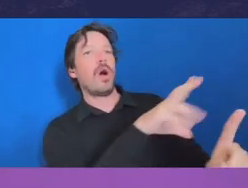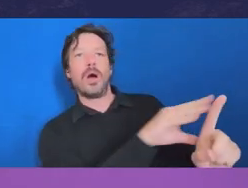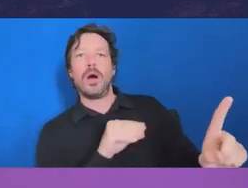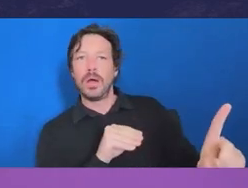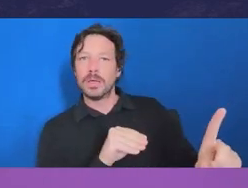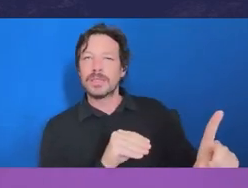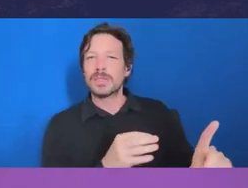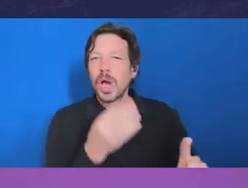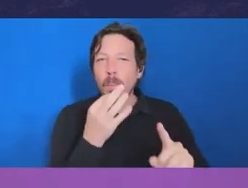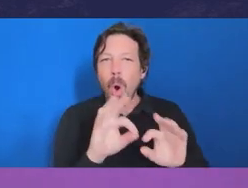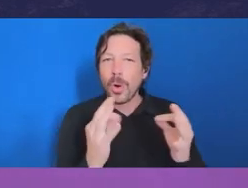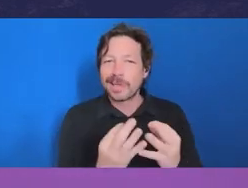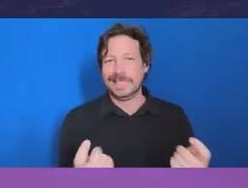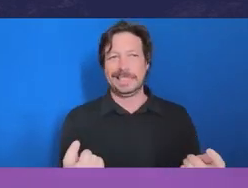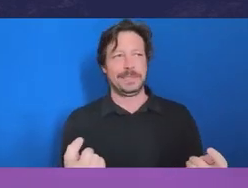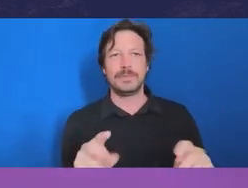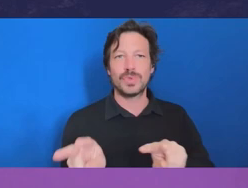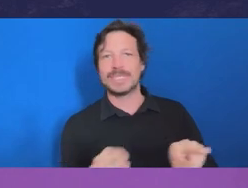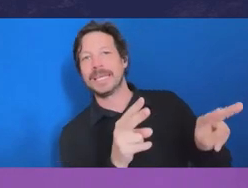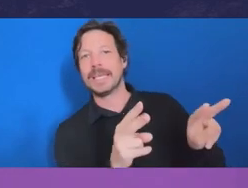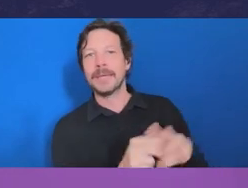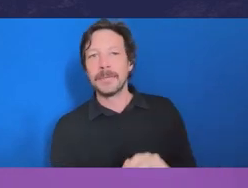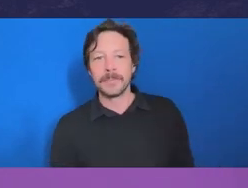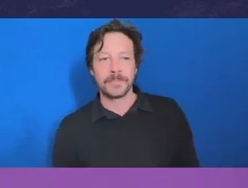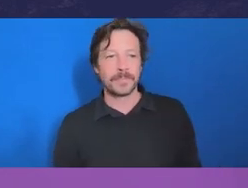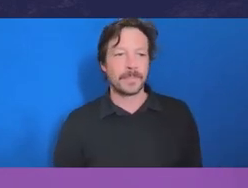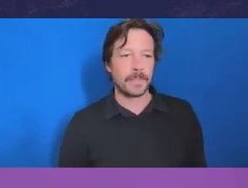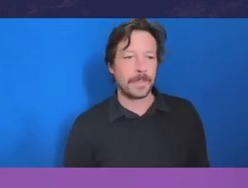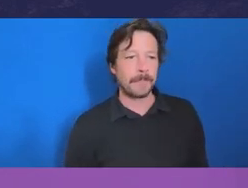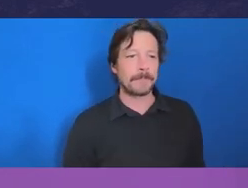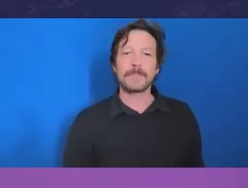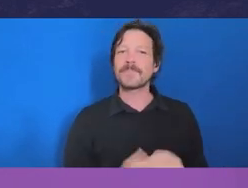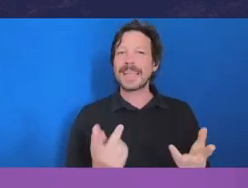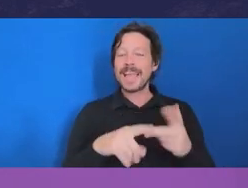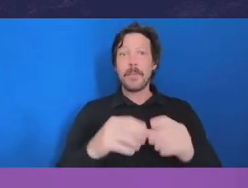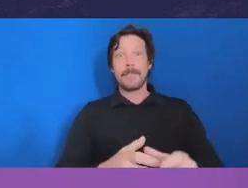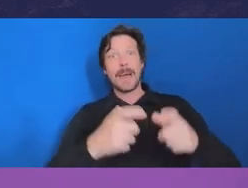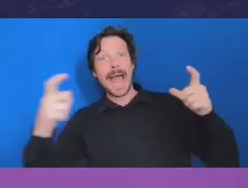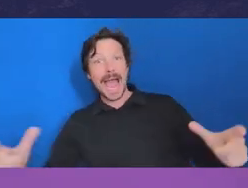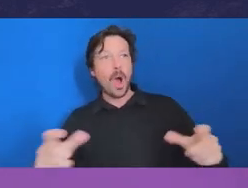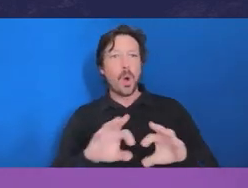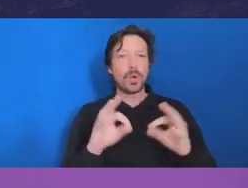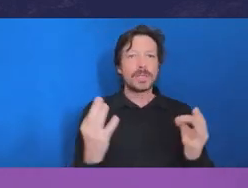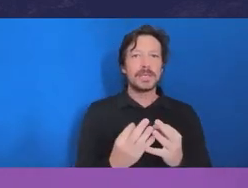You can't build expensive, costly internal controls. It's got to be about people's attitude and culture.